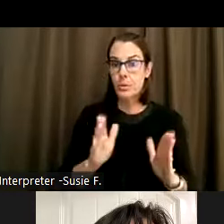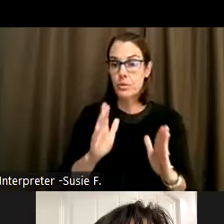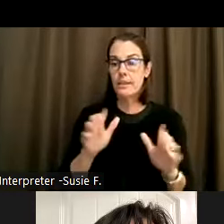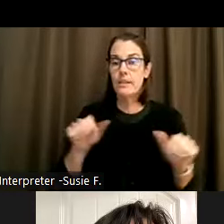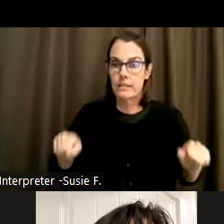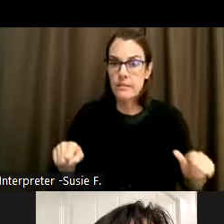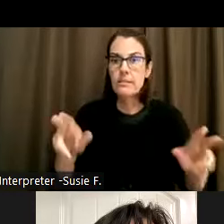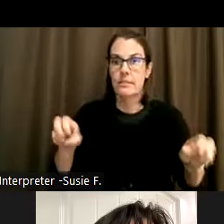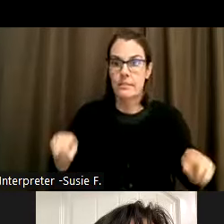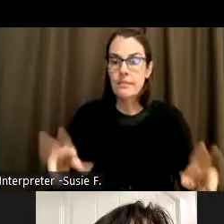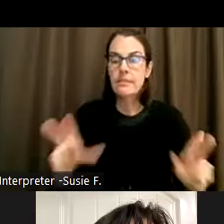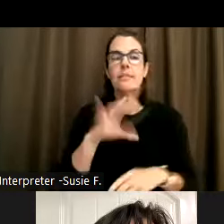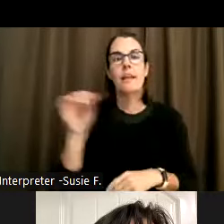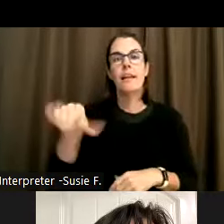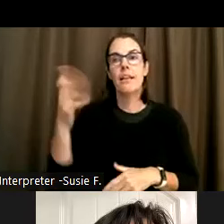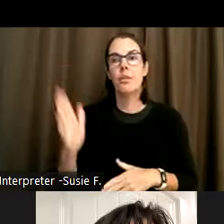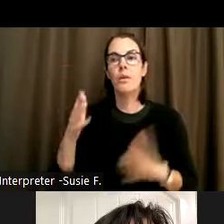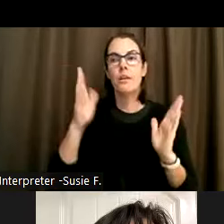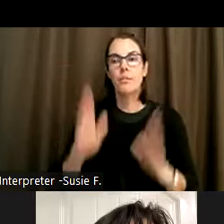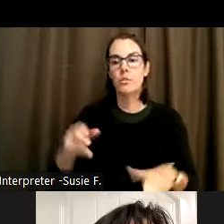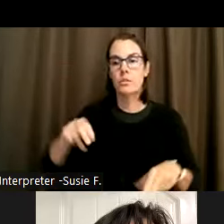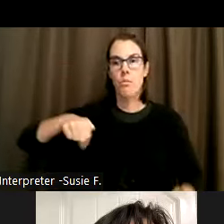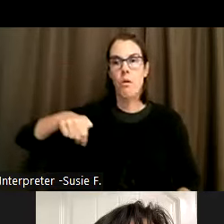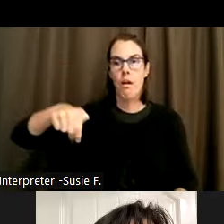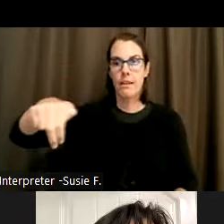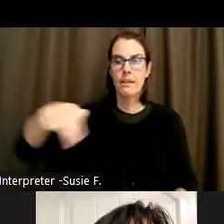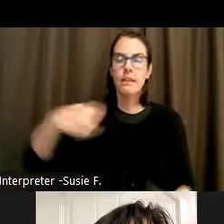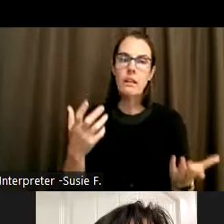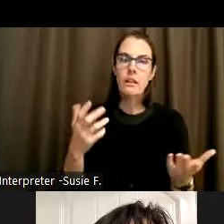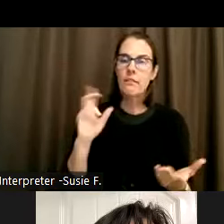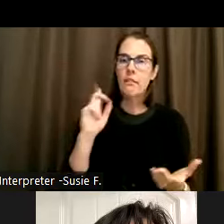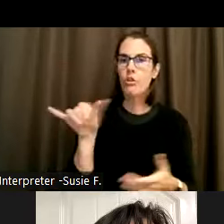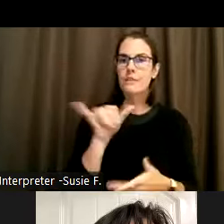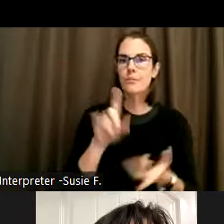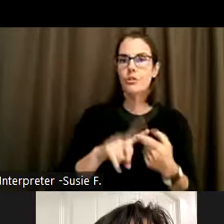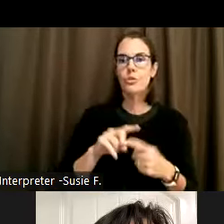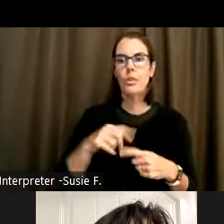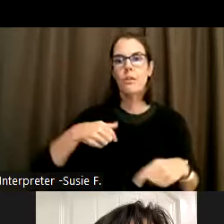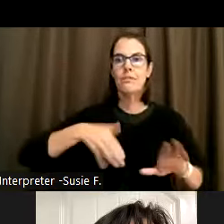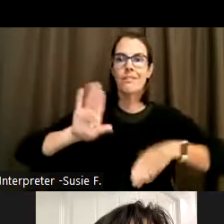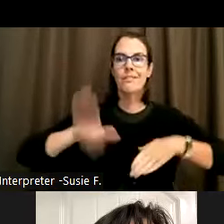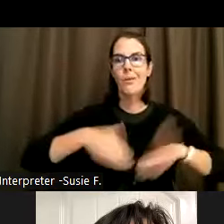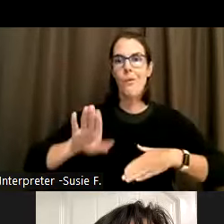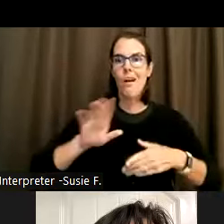And another of a person walking, it looks similar to the walk sign you would see at a crosswalk